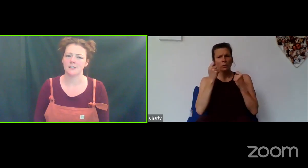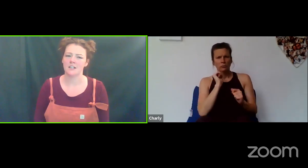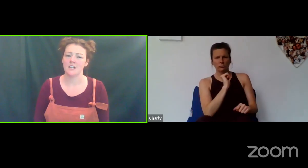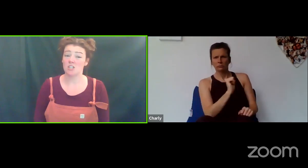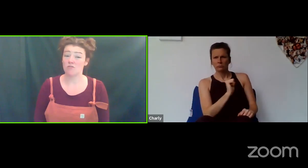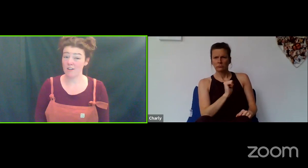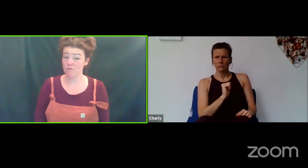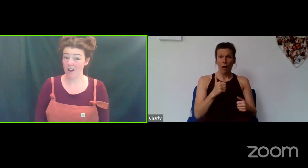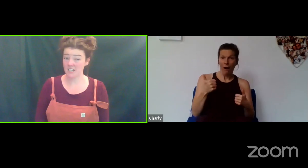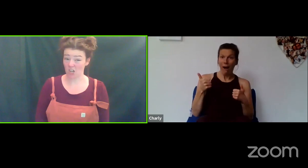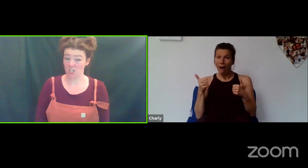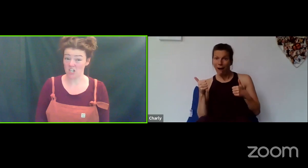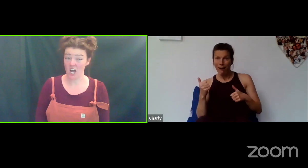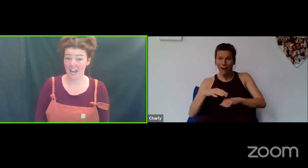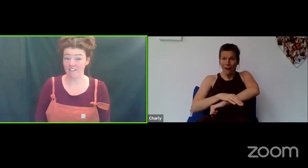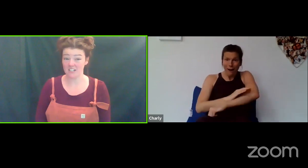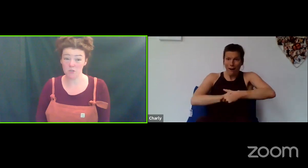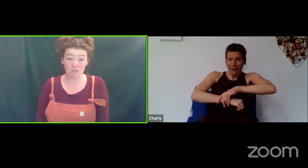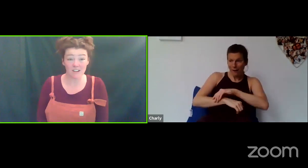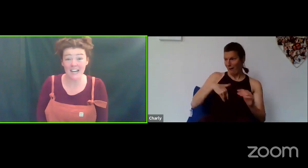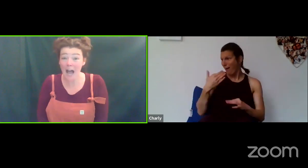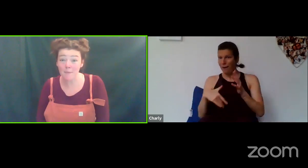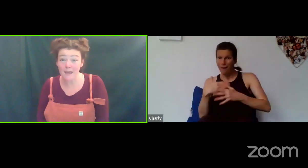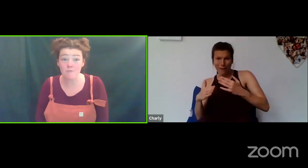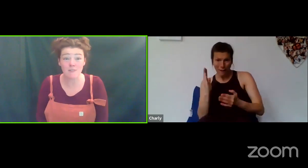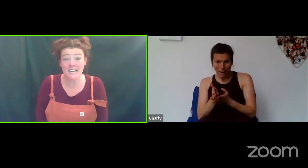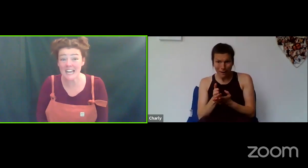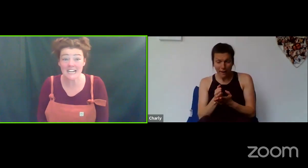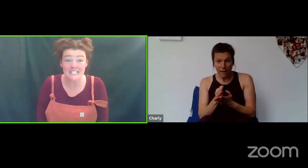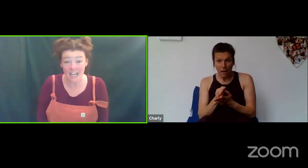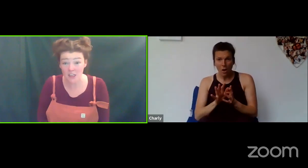So... Red Riding Hood, her character, was she really happy, really keen to get